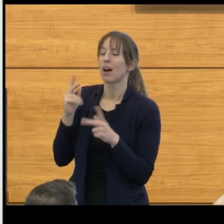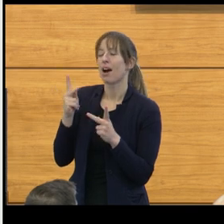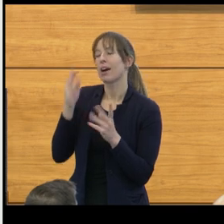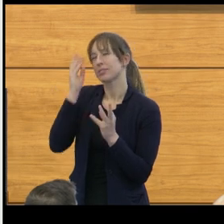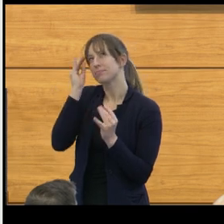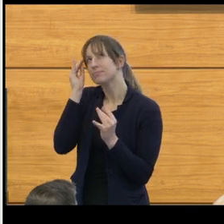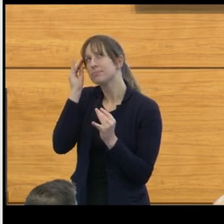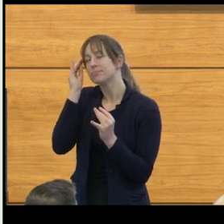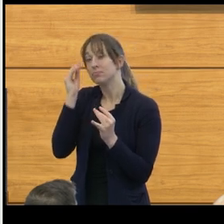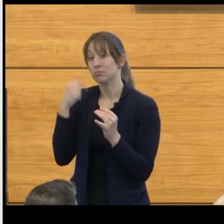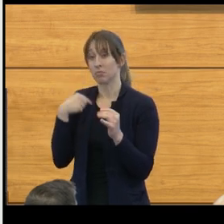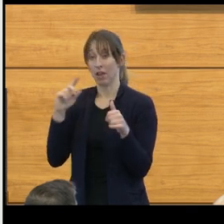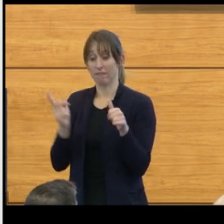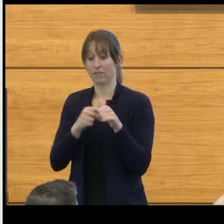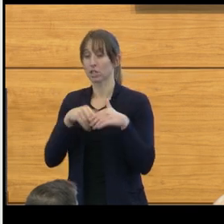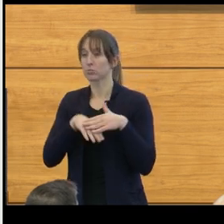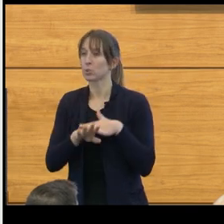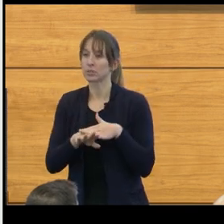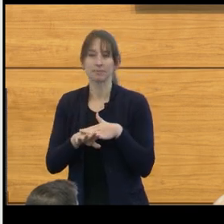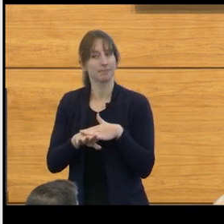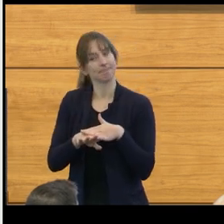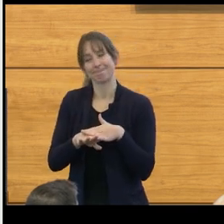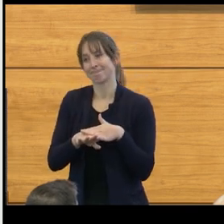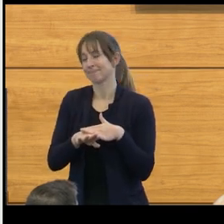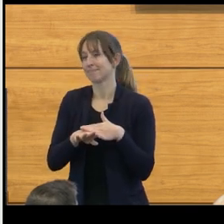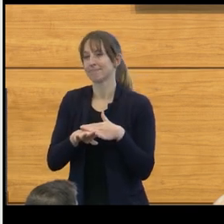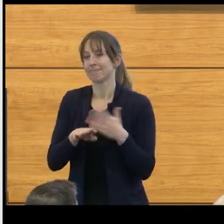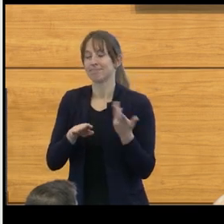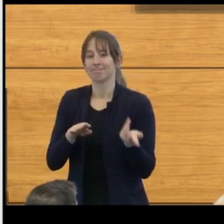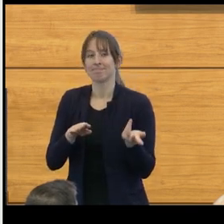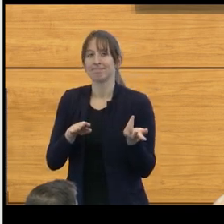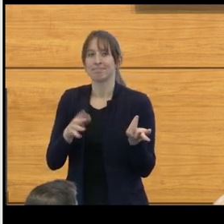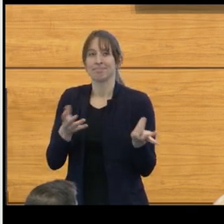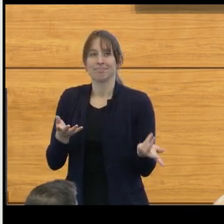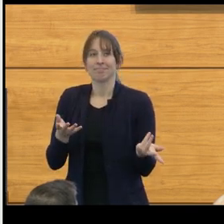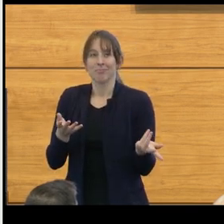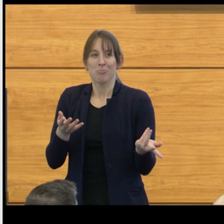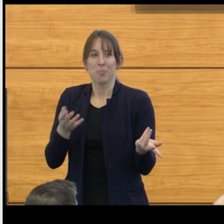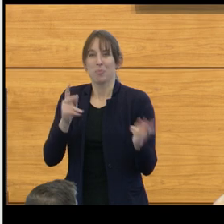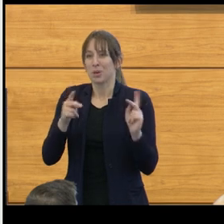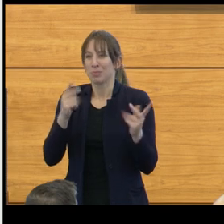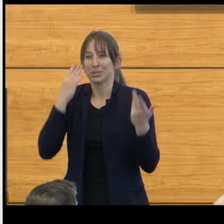When I was first born, there was really not a good knowledge as to what was an open spinal defect